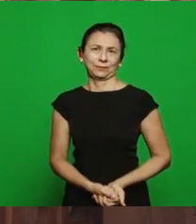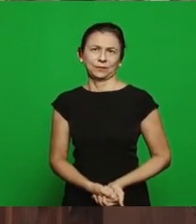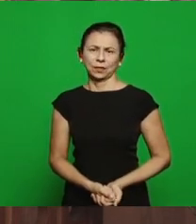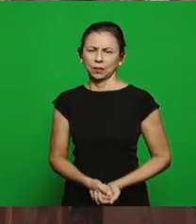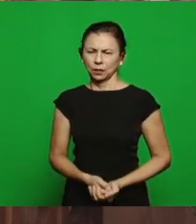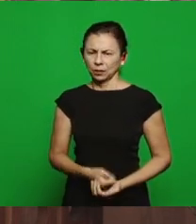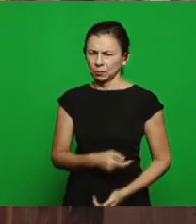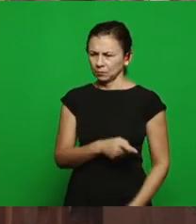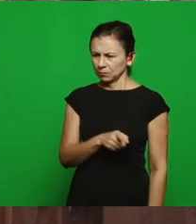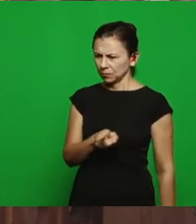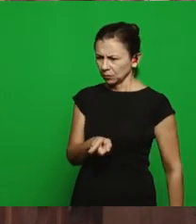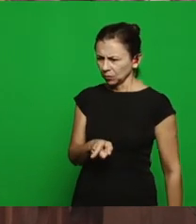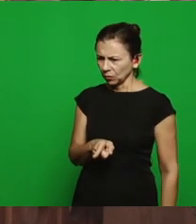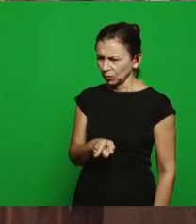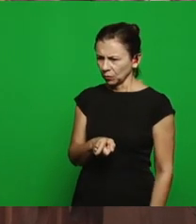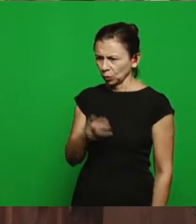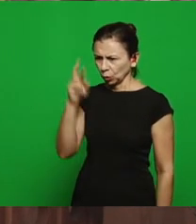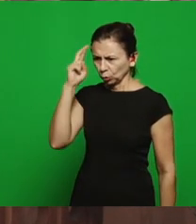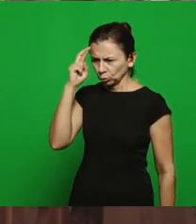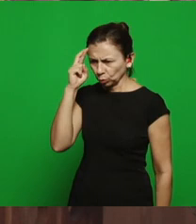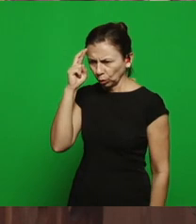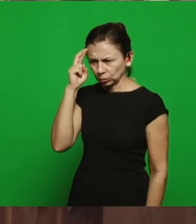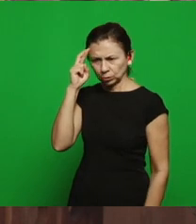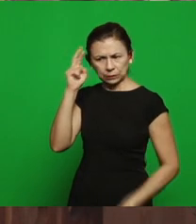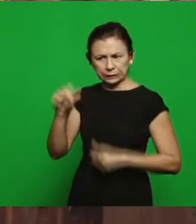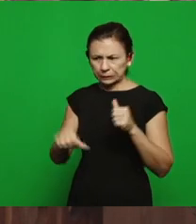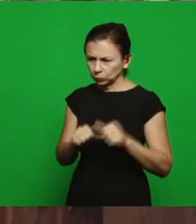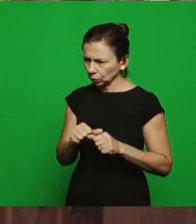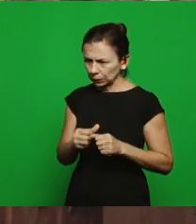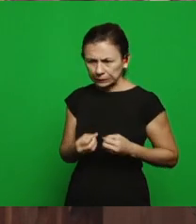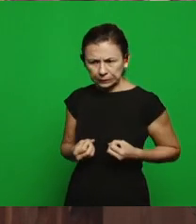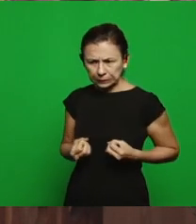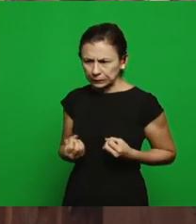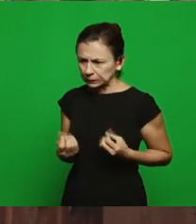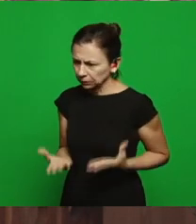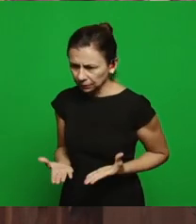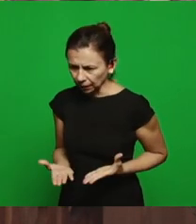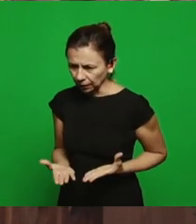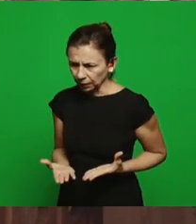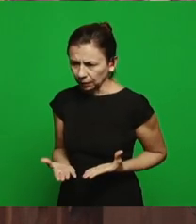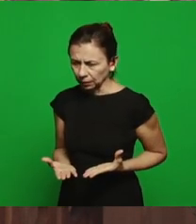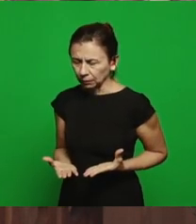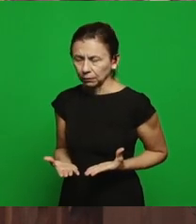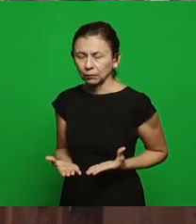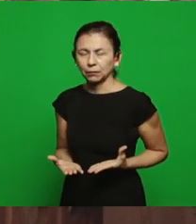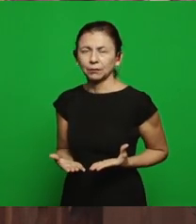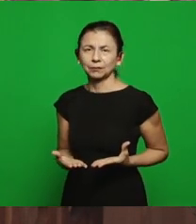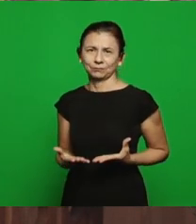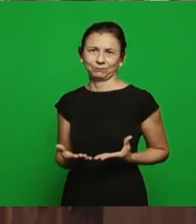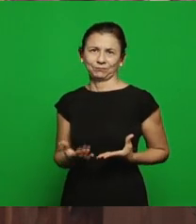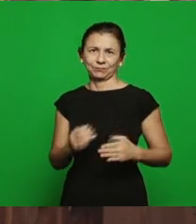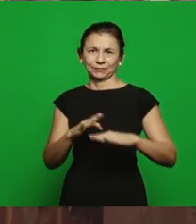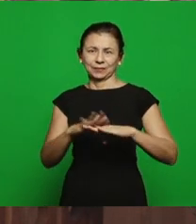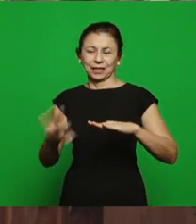doesn’t sell it or exchange it, he died for the vineyard it was Lord Jesus, who died for the vineyard